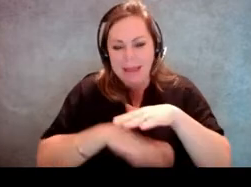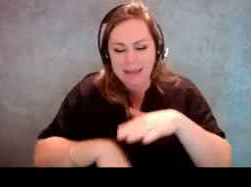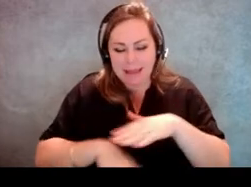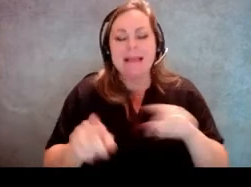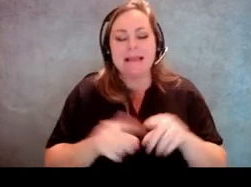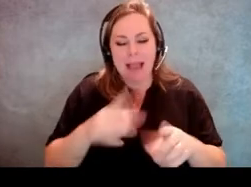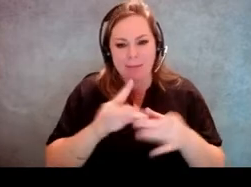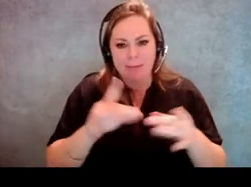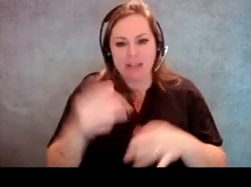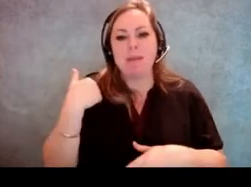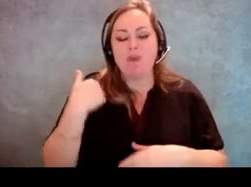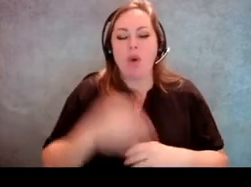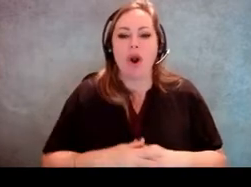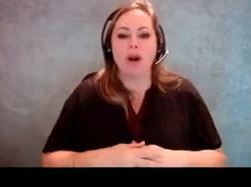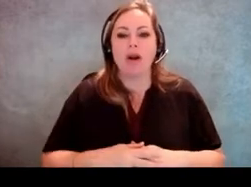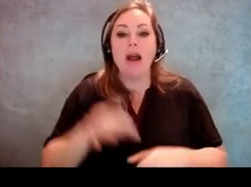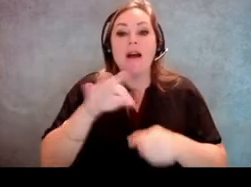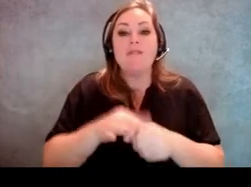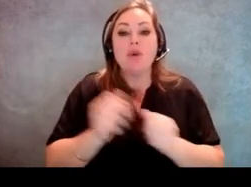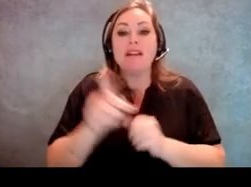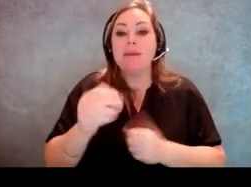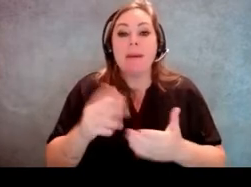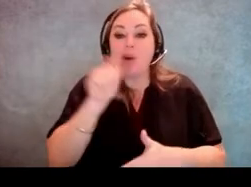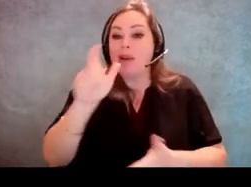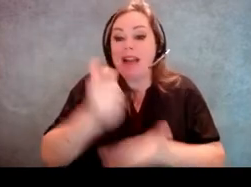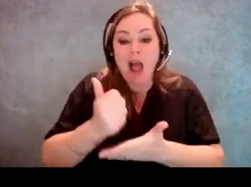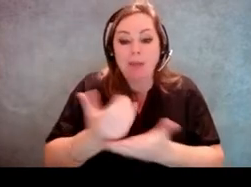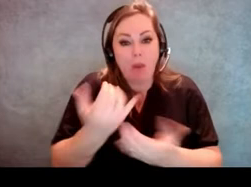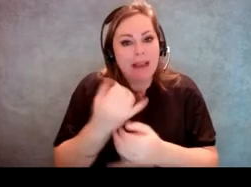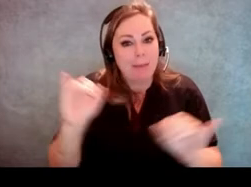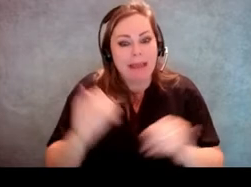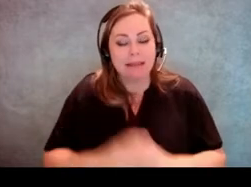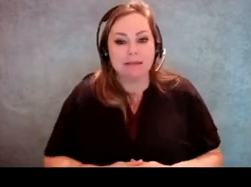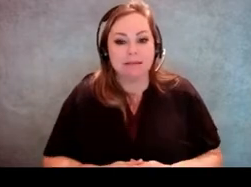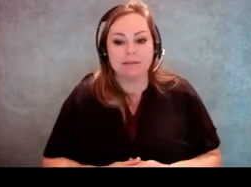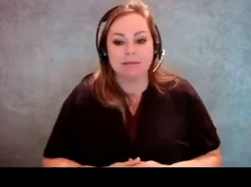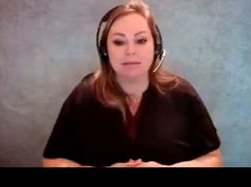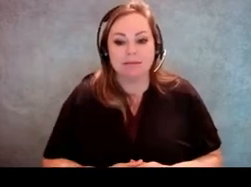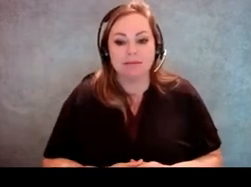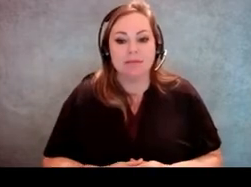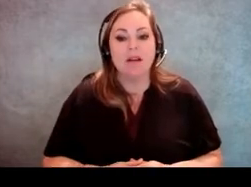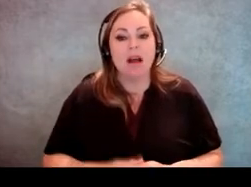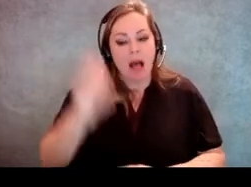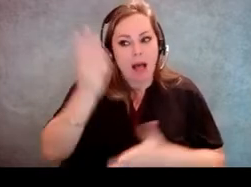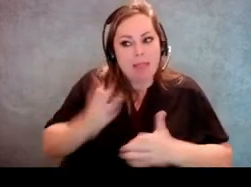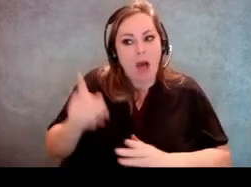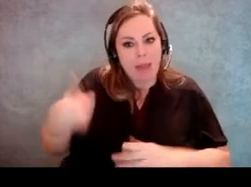voters with disabilities may not necessarily need help. They wanna do it on their own. So just let the voter do what they need to do.